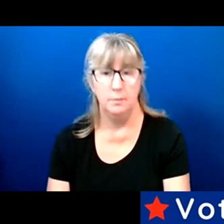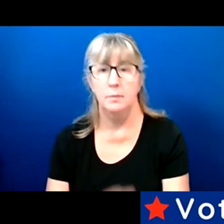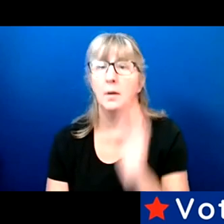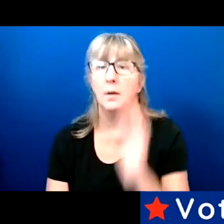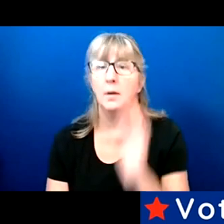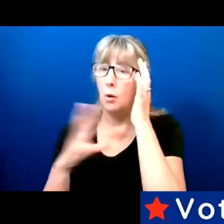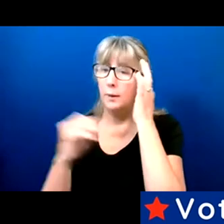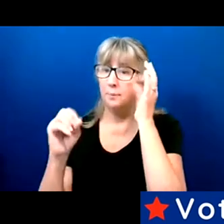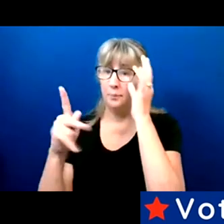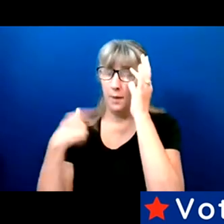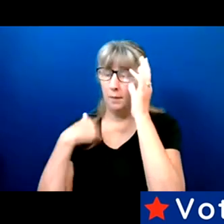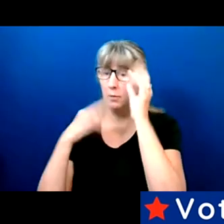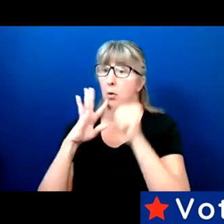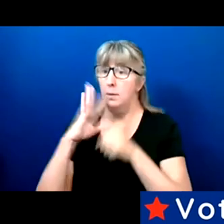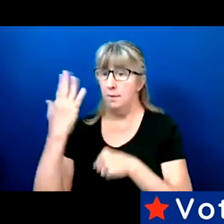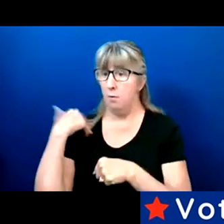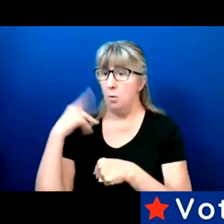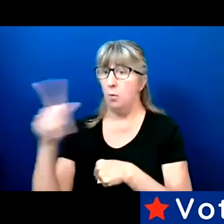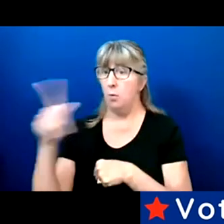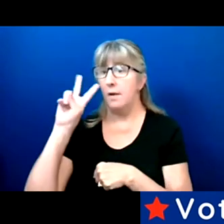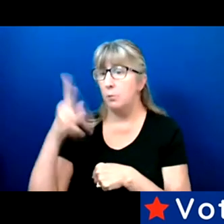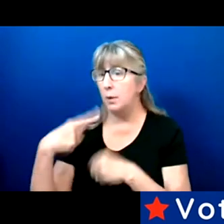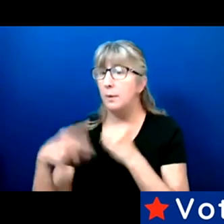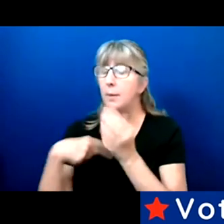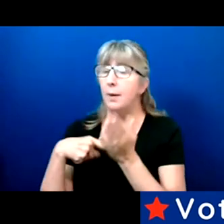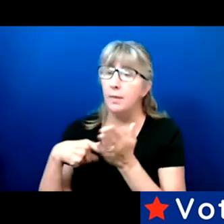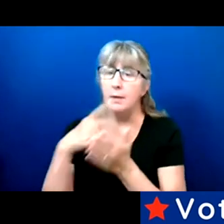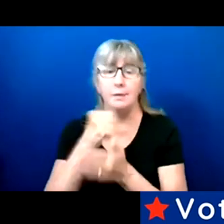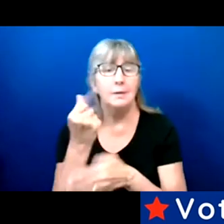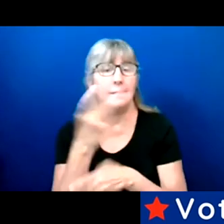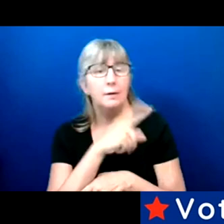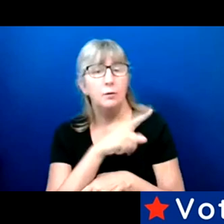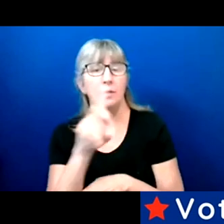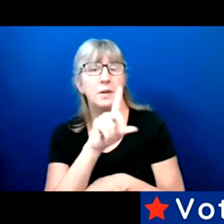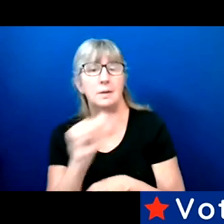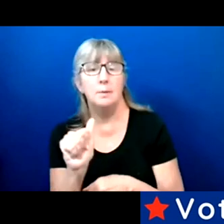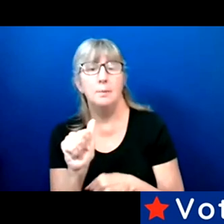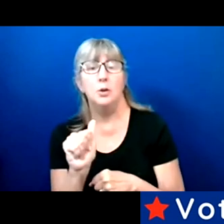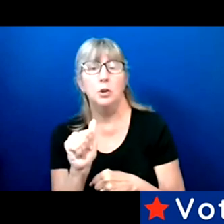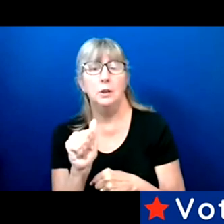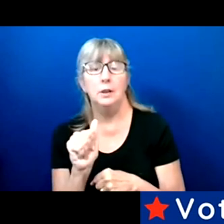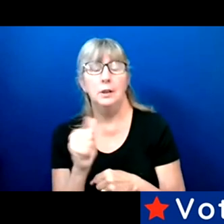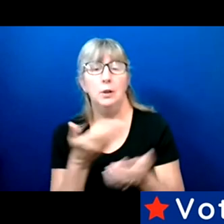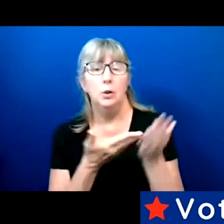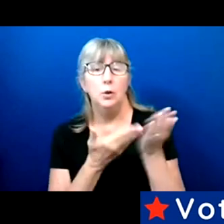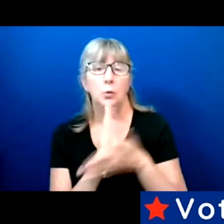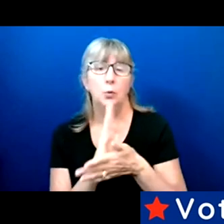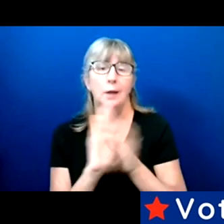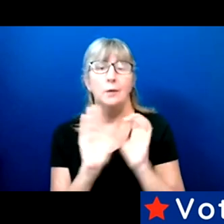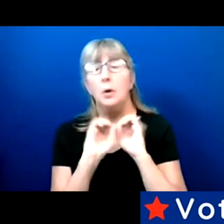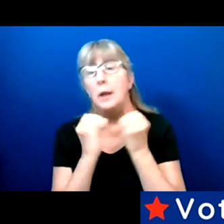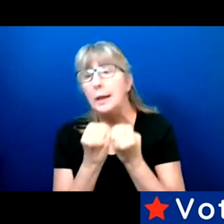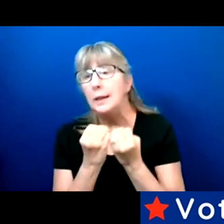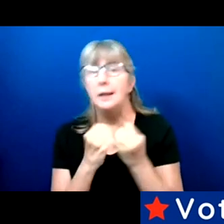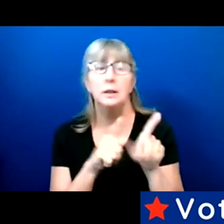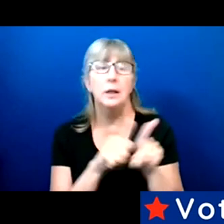I've spoken with several of the disability rights organizations, as well as you were